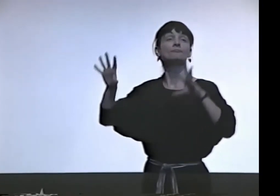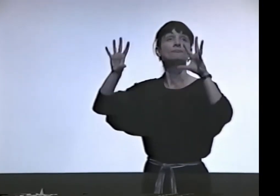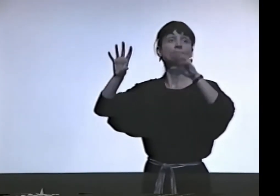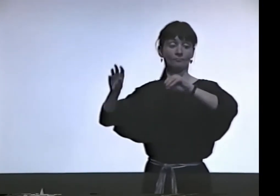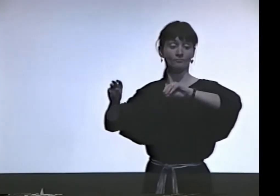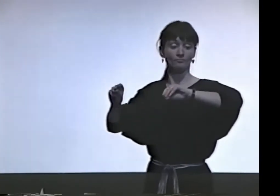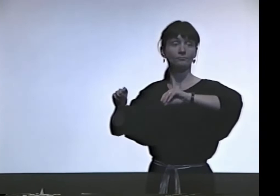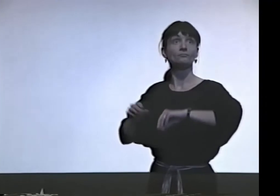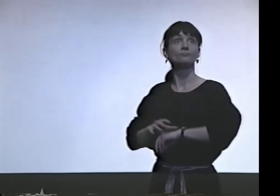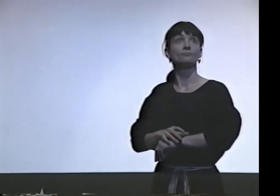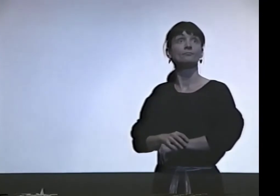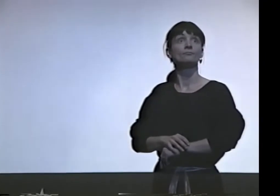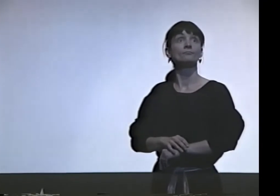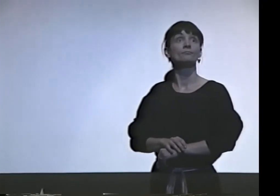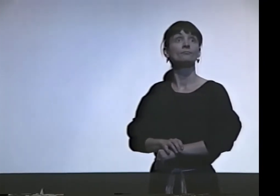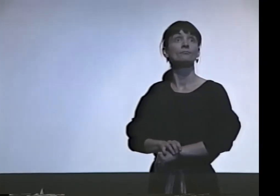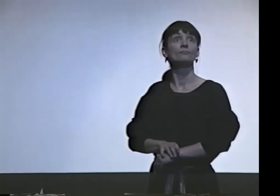CAN YOU PUT DOWN THE HOUSE LIGHTS?